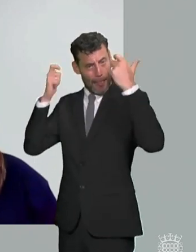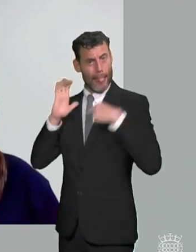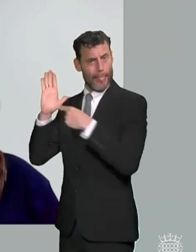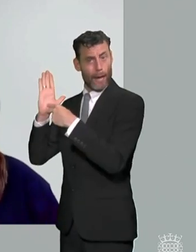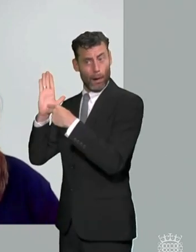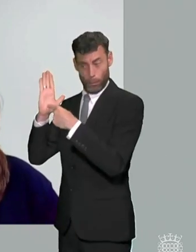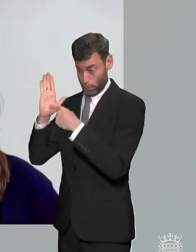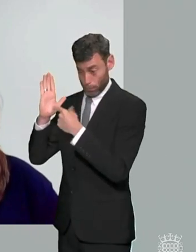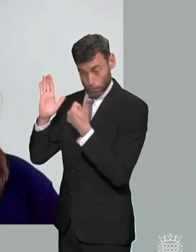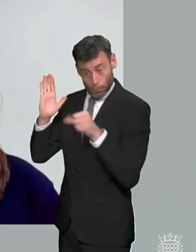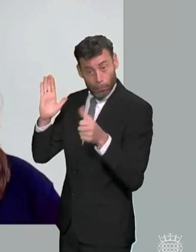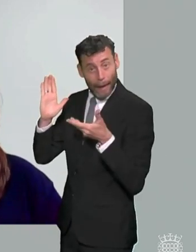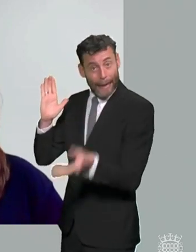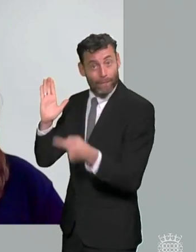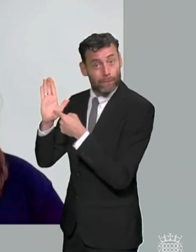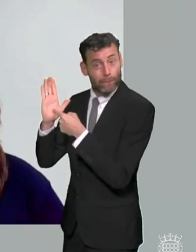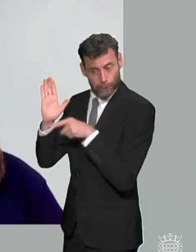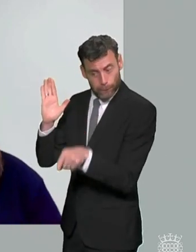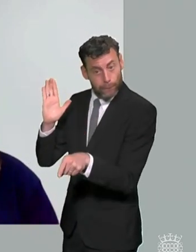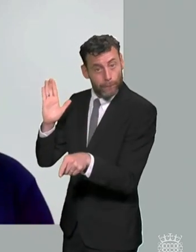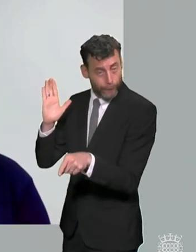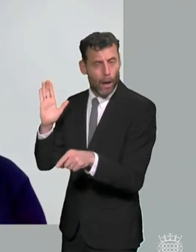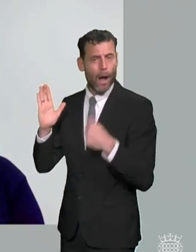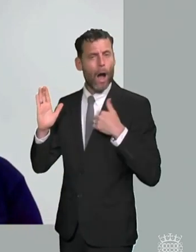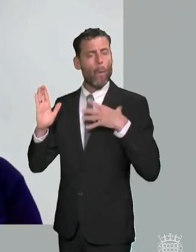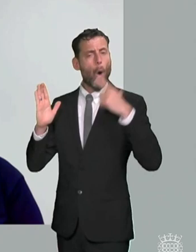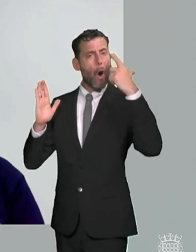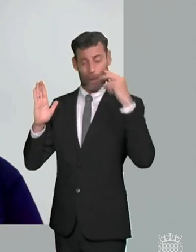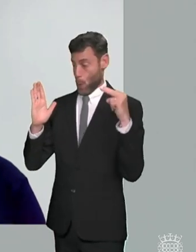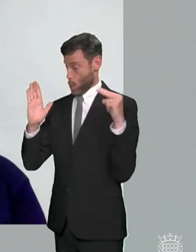provision is that what is that what is being delivered so i i think you know that's that's a